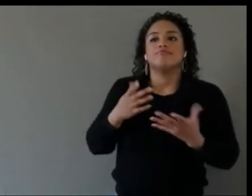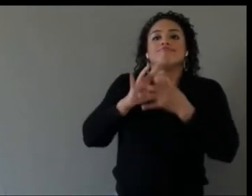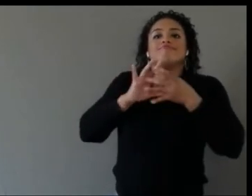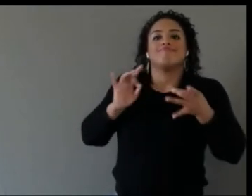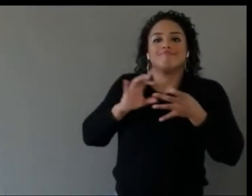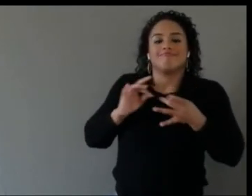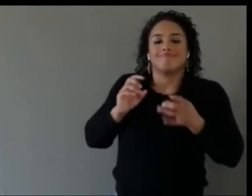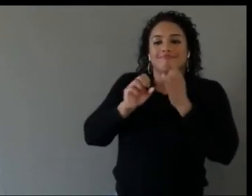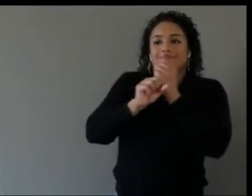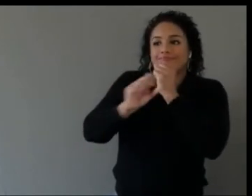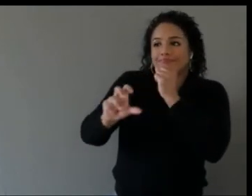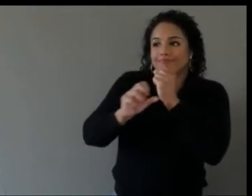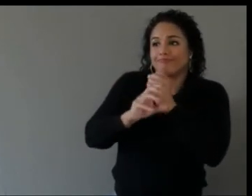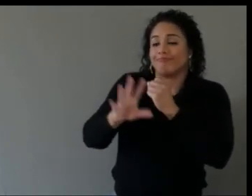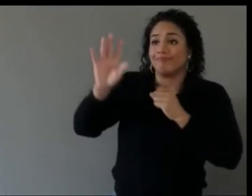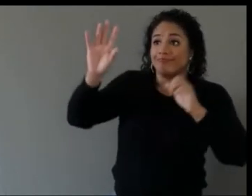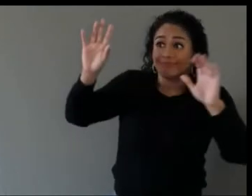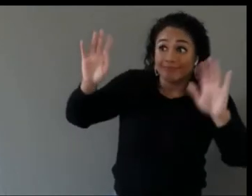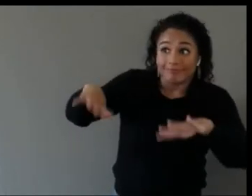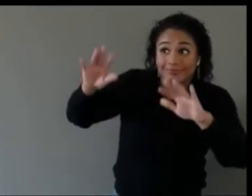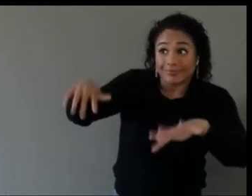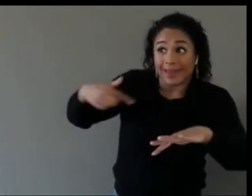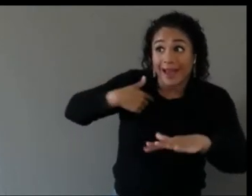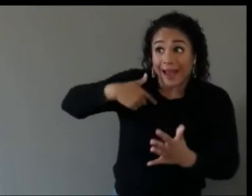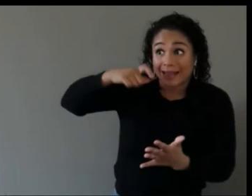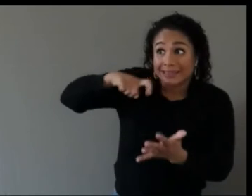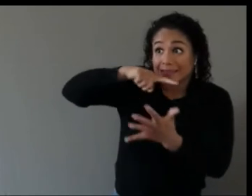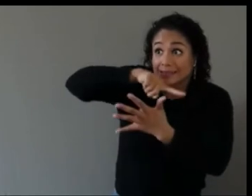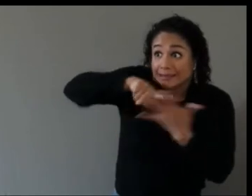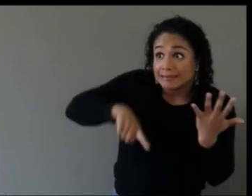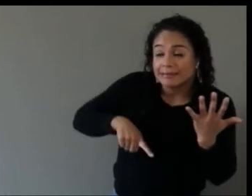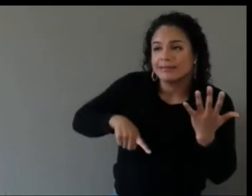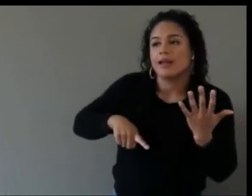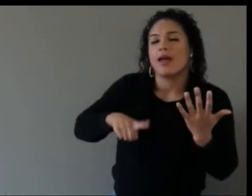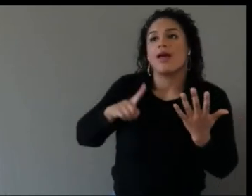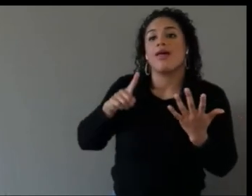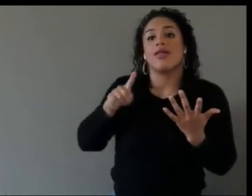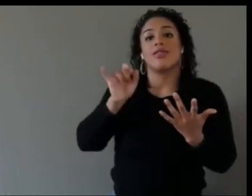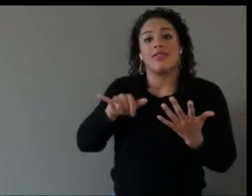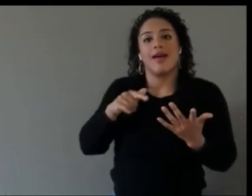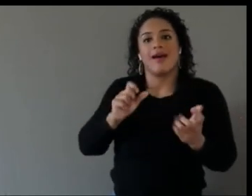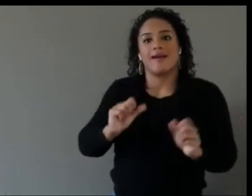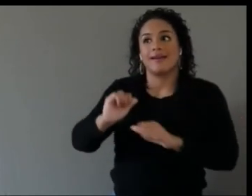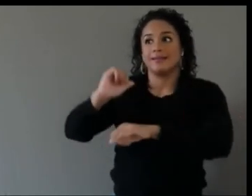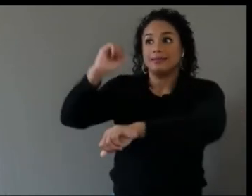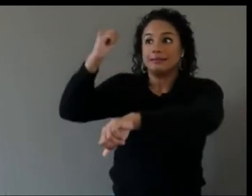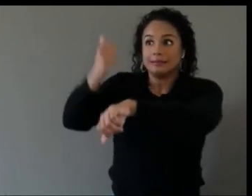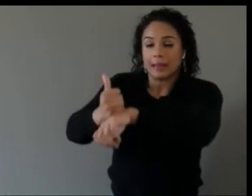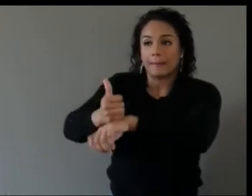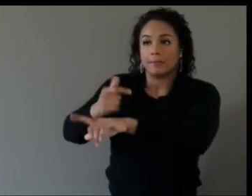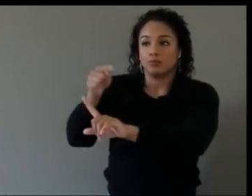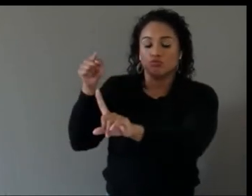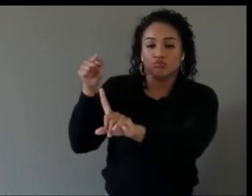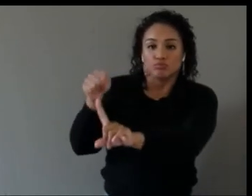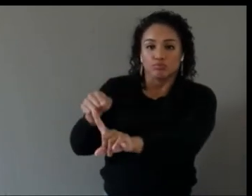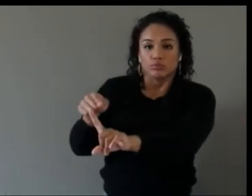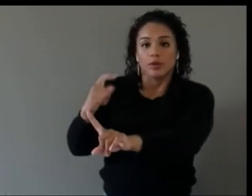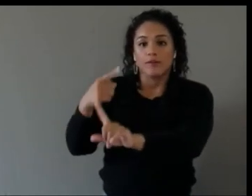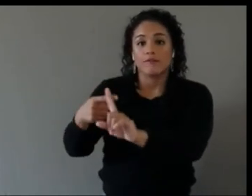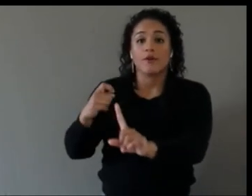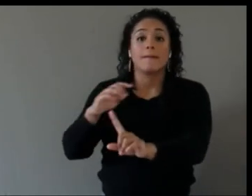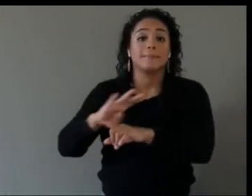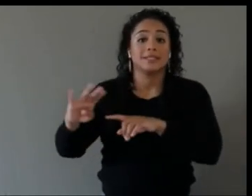case for why there should be a deeper engagement on accessibility and ultimately a connection